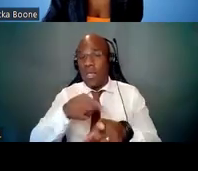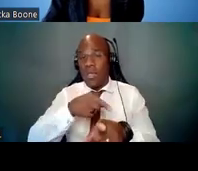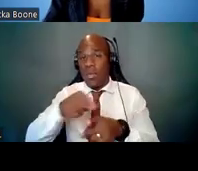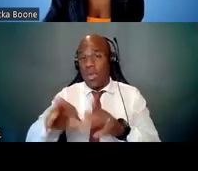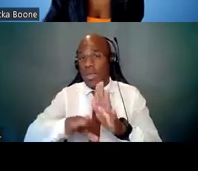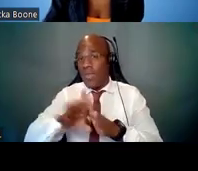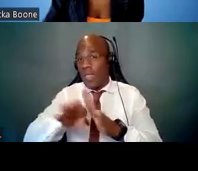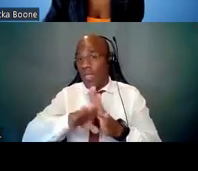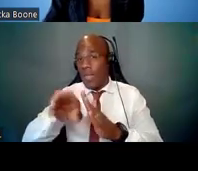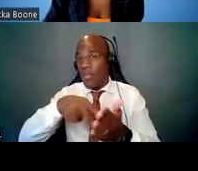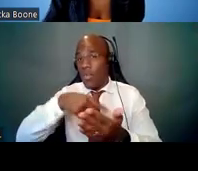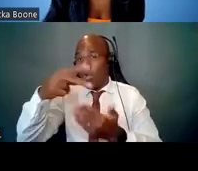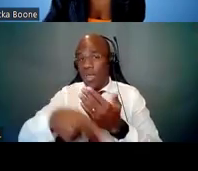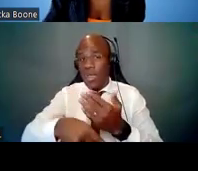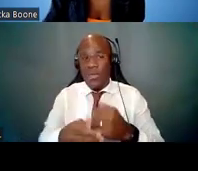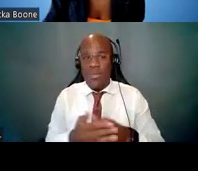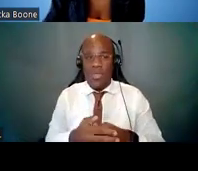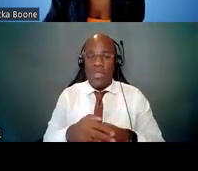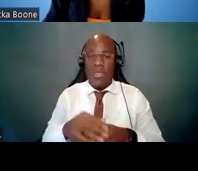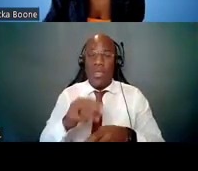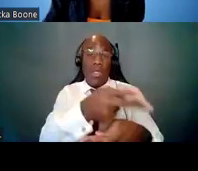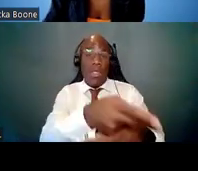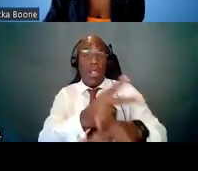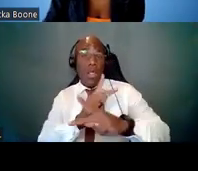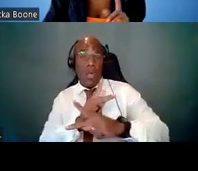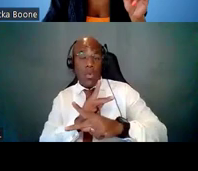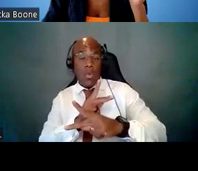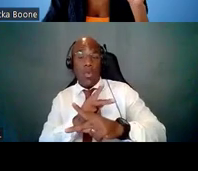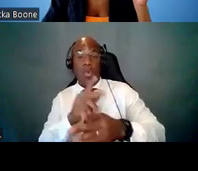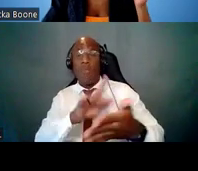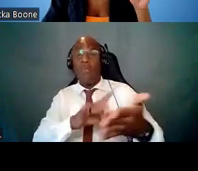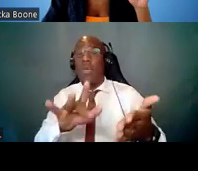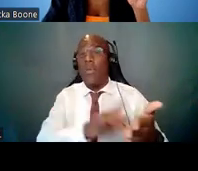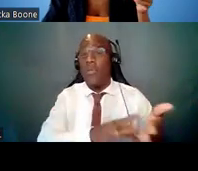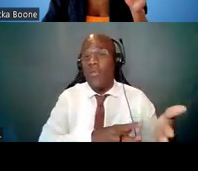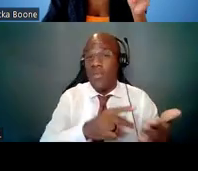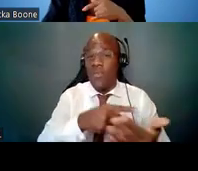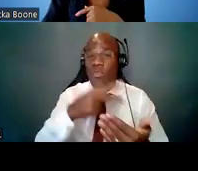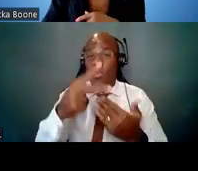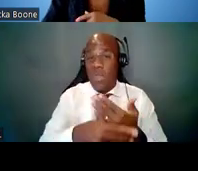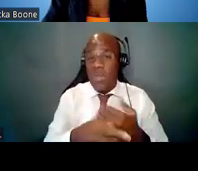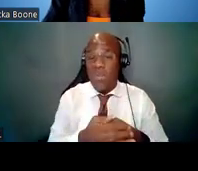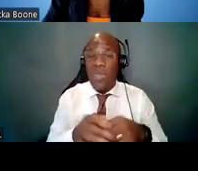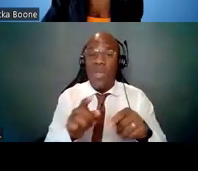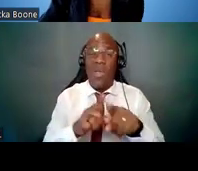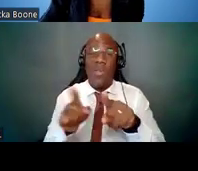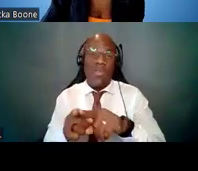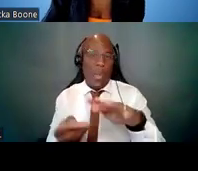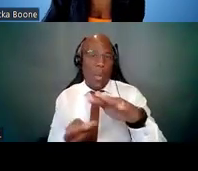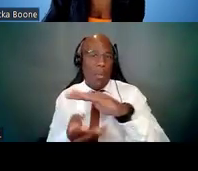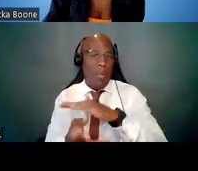the Loan Repayment Programs, and also giving you a tip on a really awesome NIH podcast that I know about.